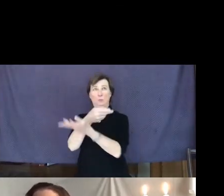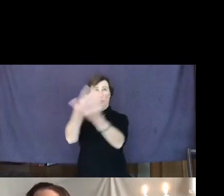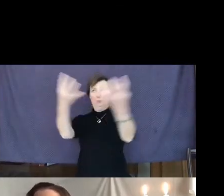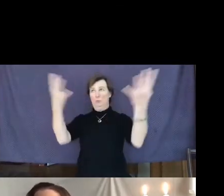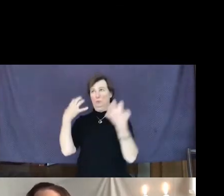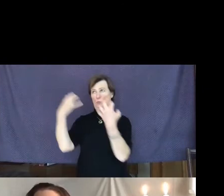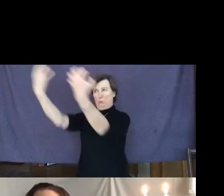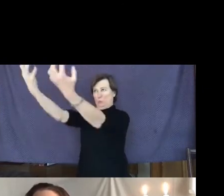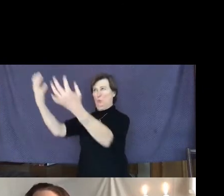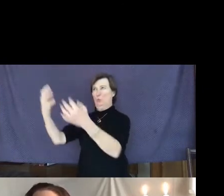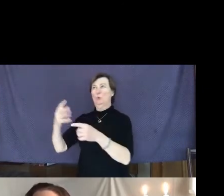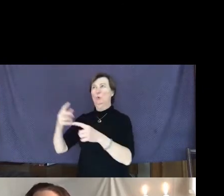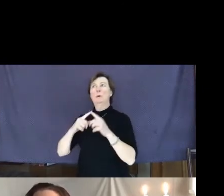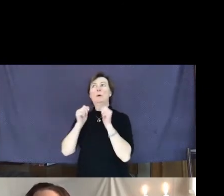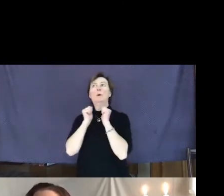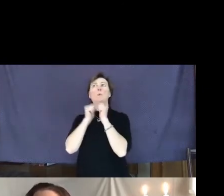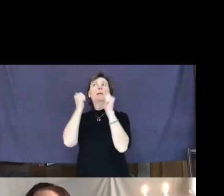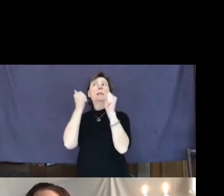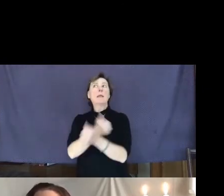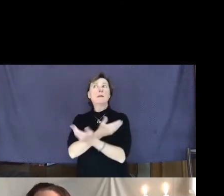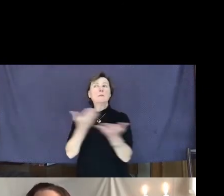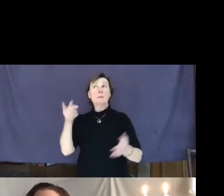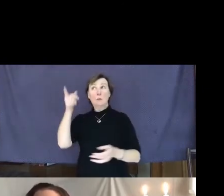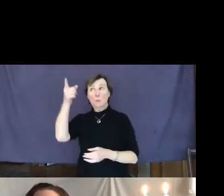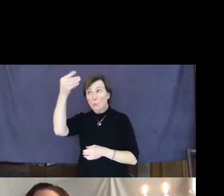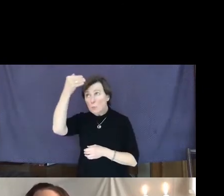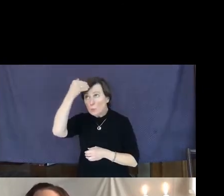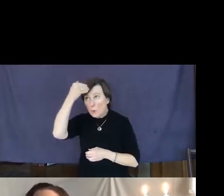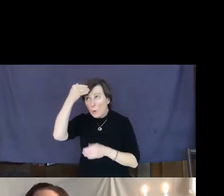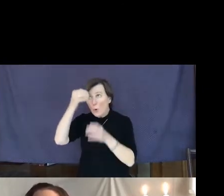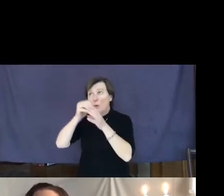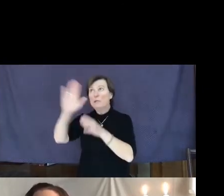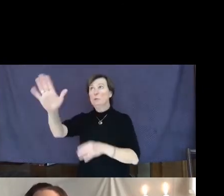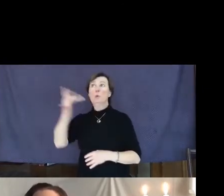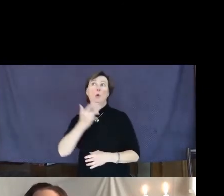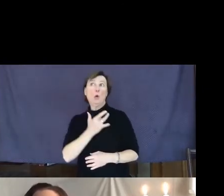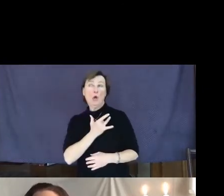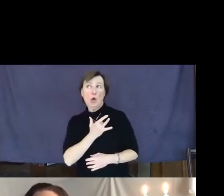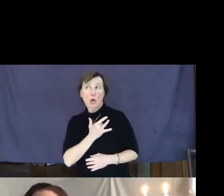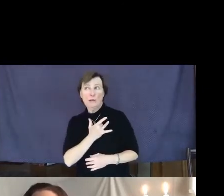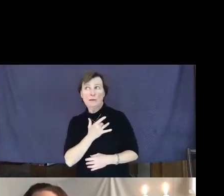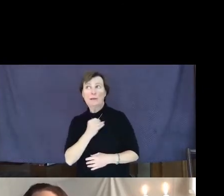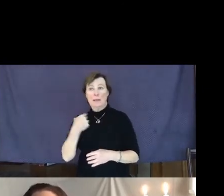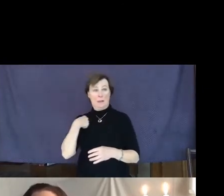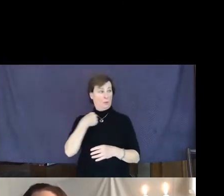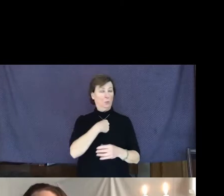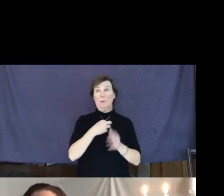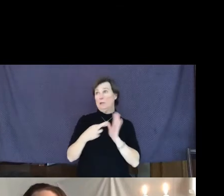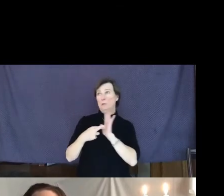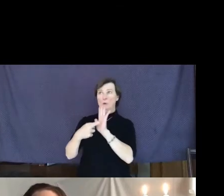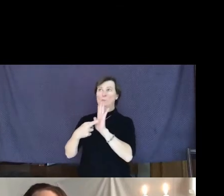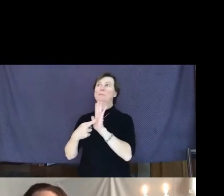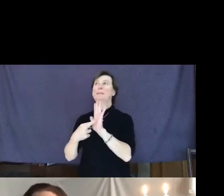with everything you know in your hearts and we represent, gives the lie